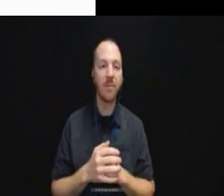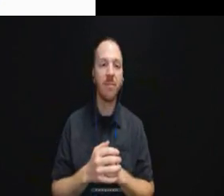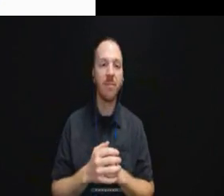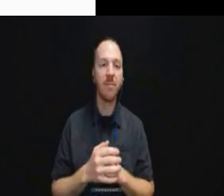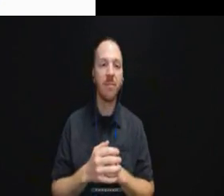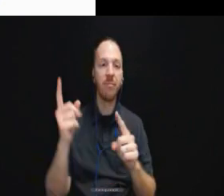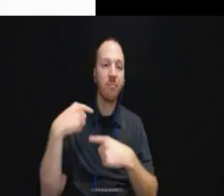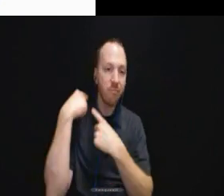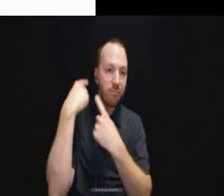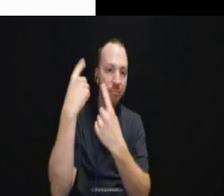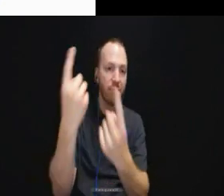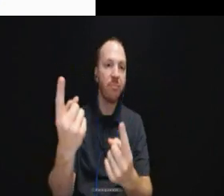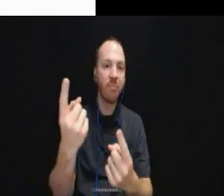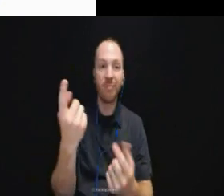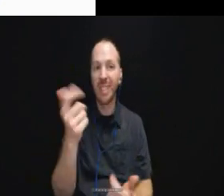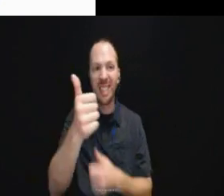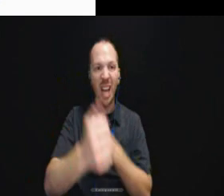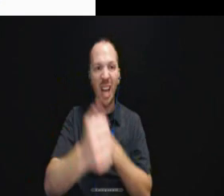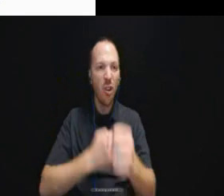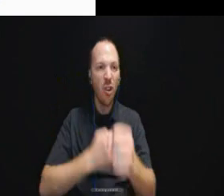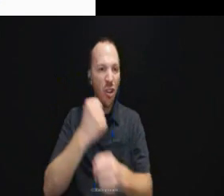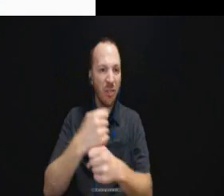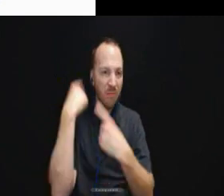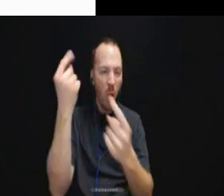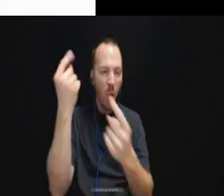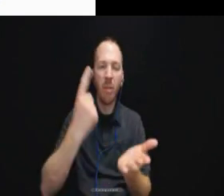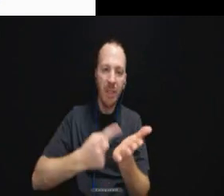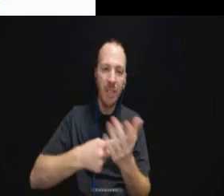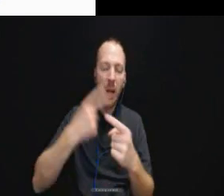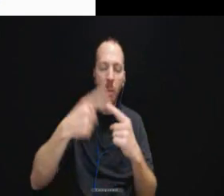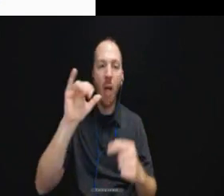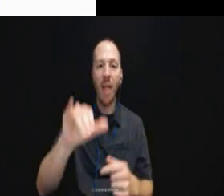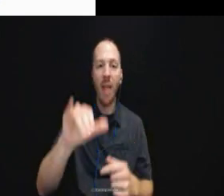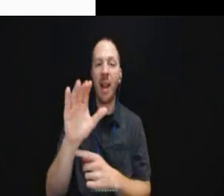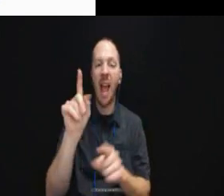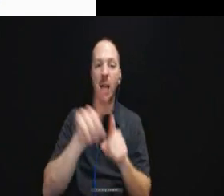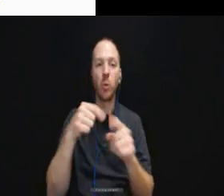And we'll talk about that case as we move forward in today's webinar.